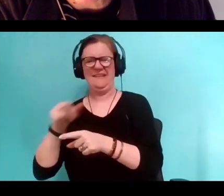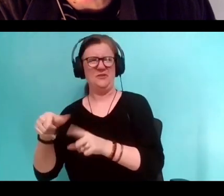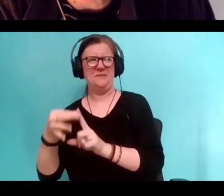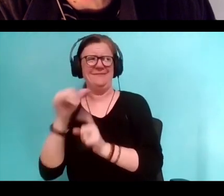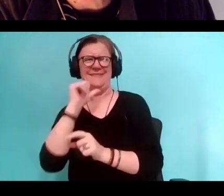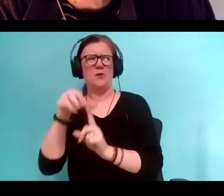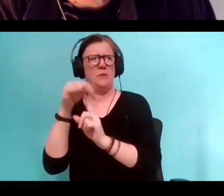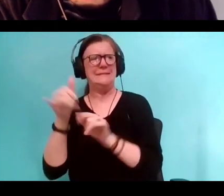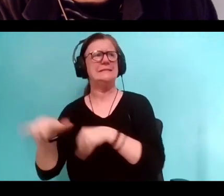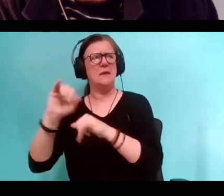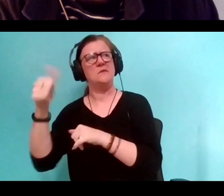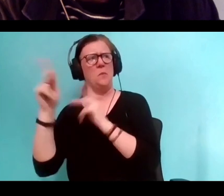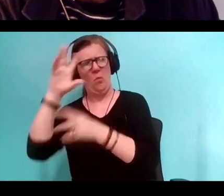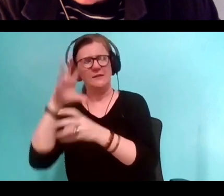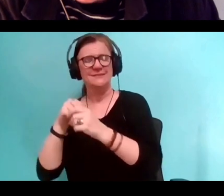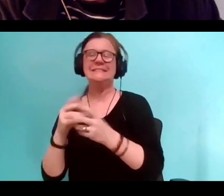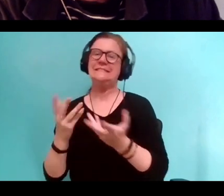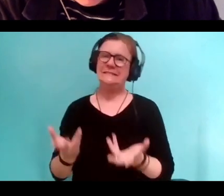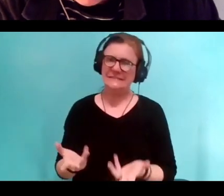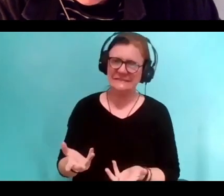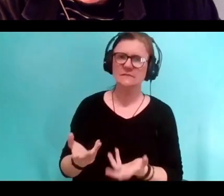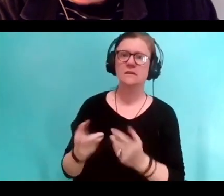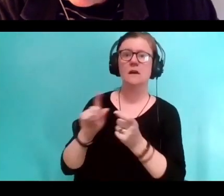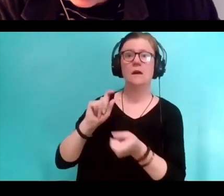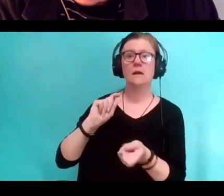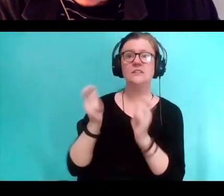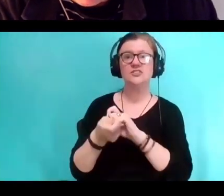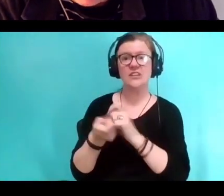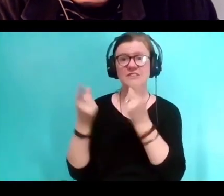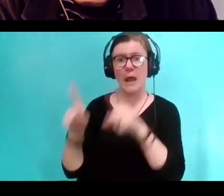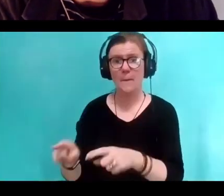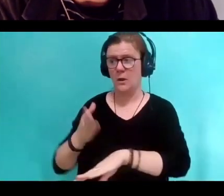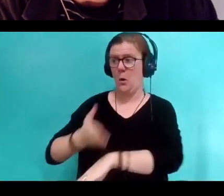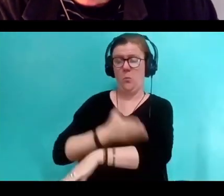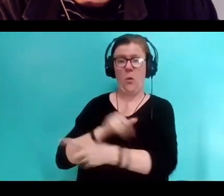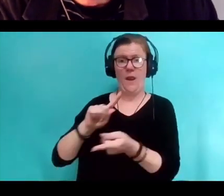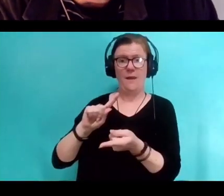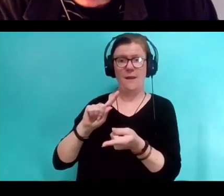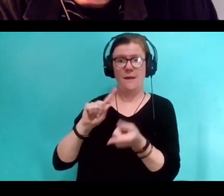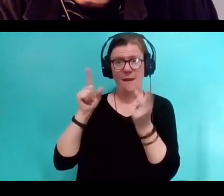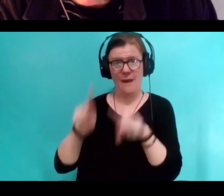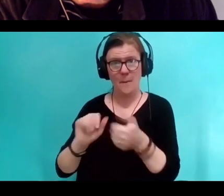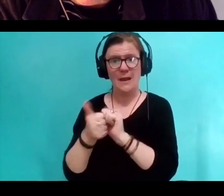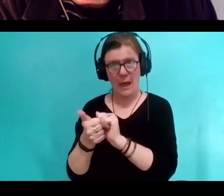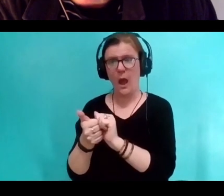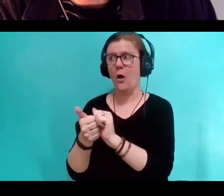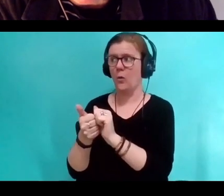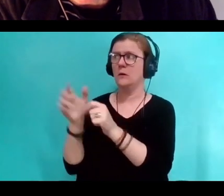and change only happens, improvements only happens, progress only gets made because of changes to the dominant narrative.